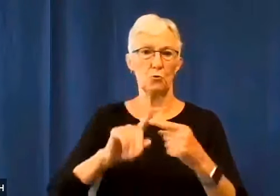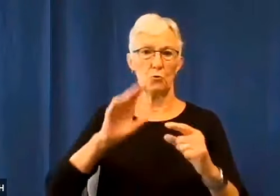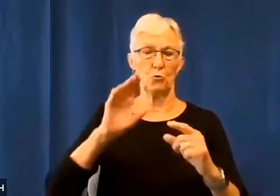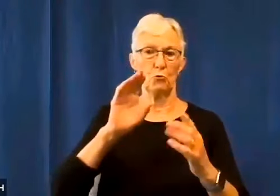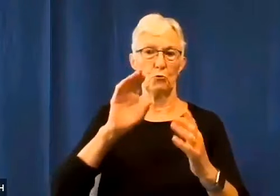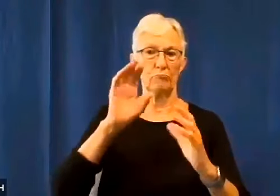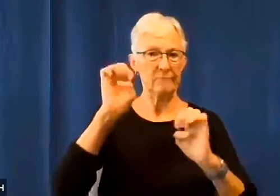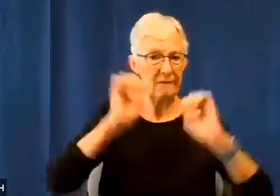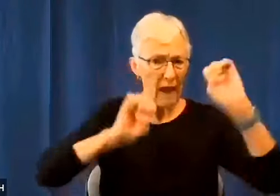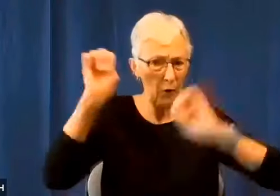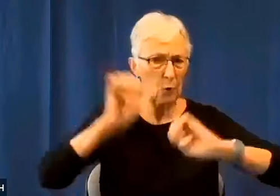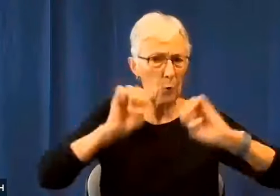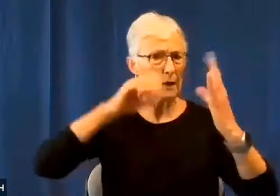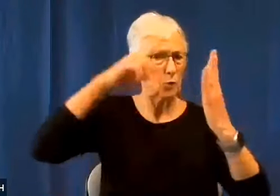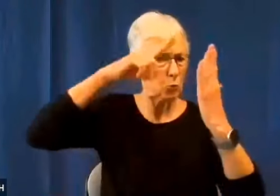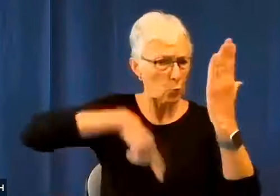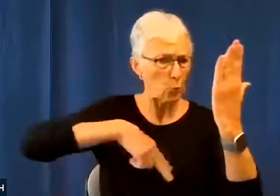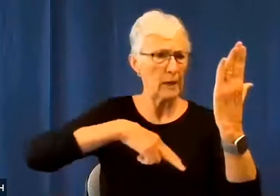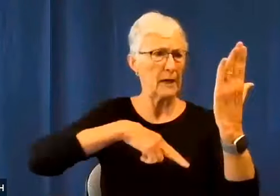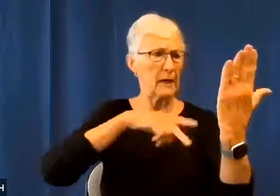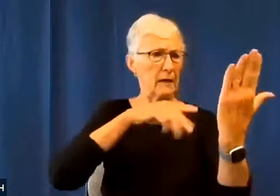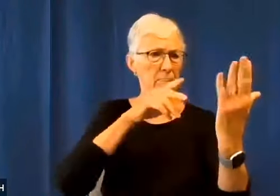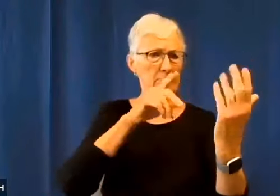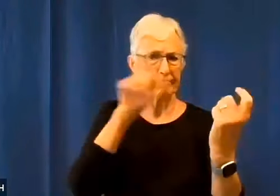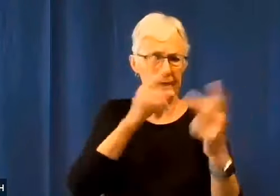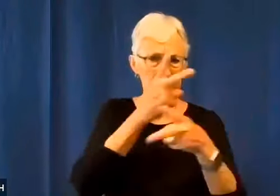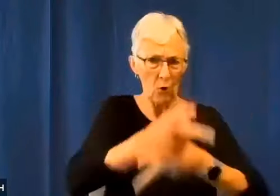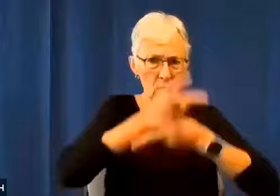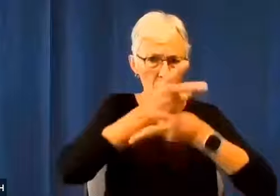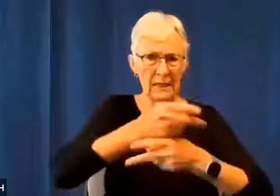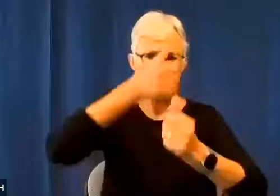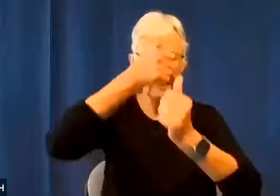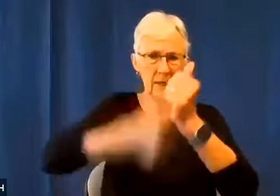To evaluating applicants and candidates